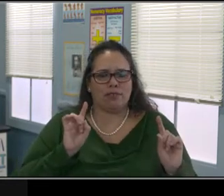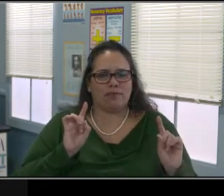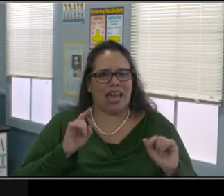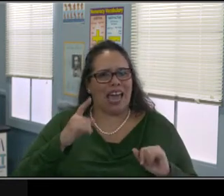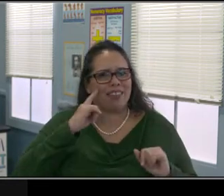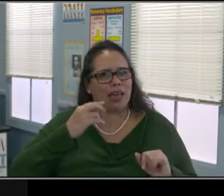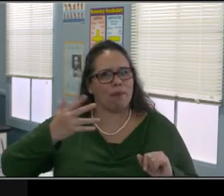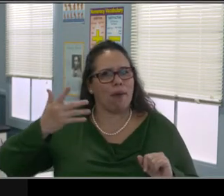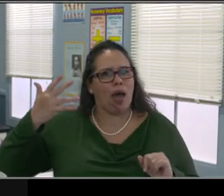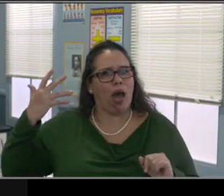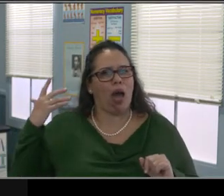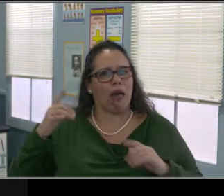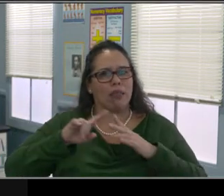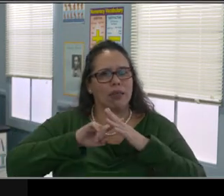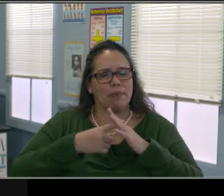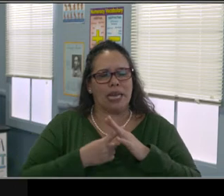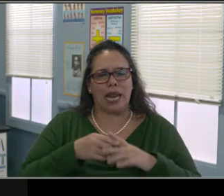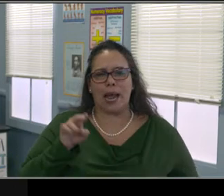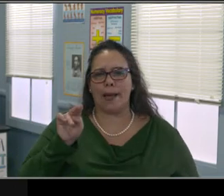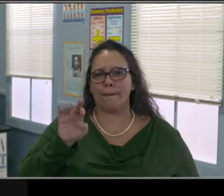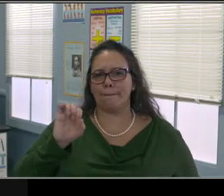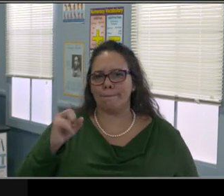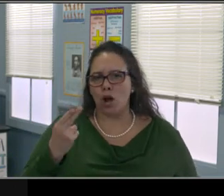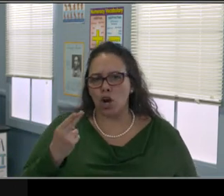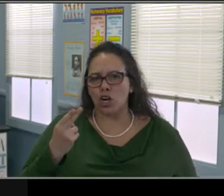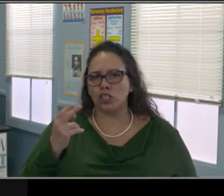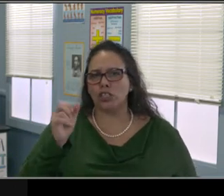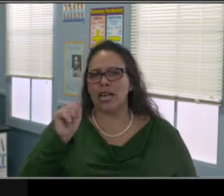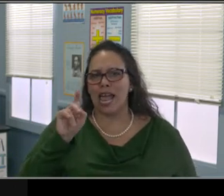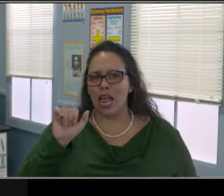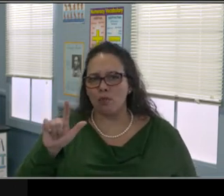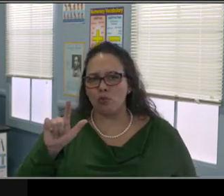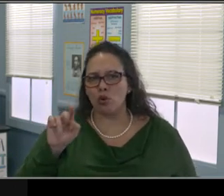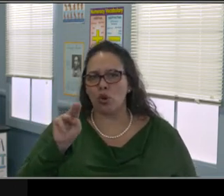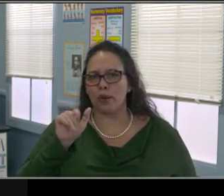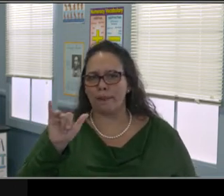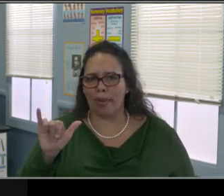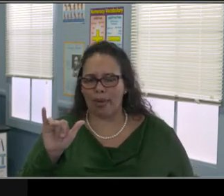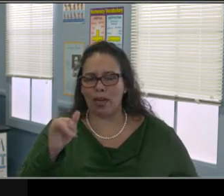So again, I know everybody's overwhelmed and I know it's not the easiest thing to do